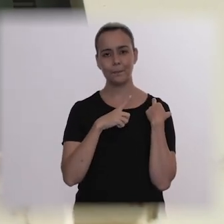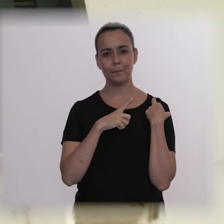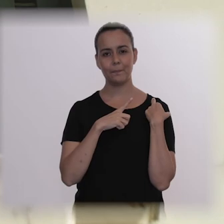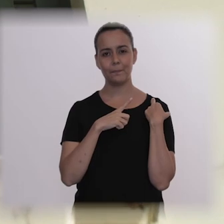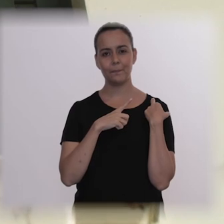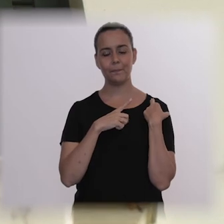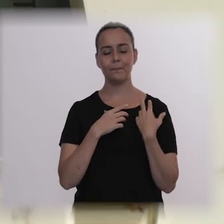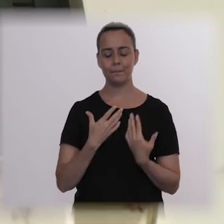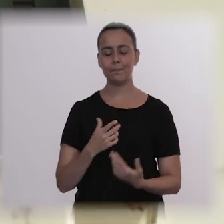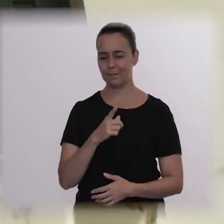There is…